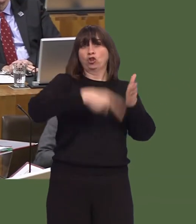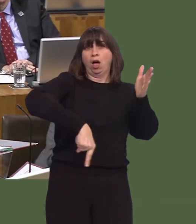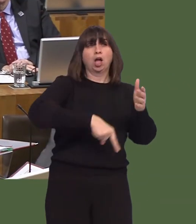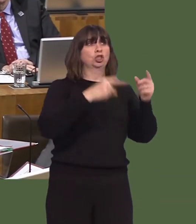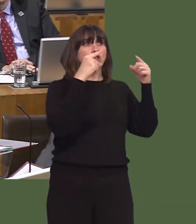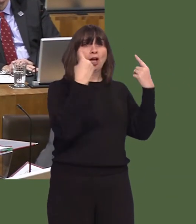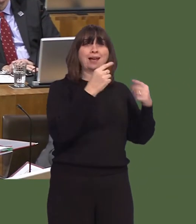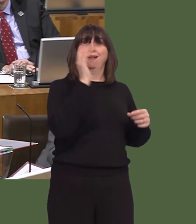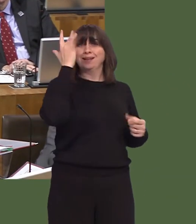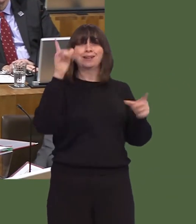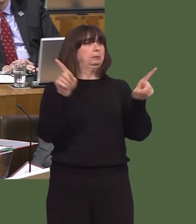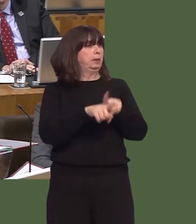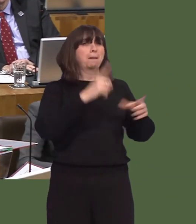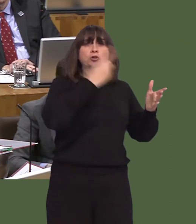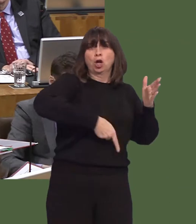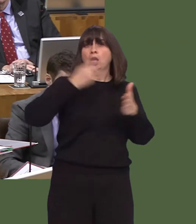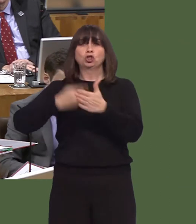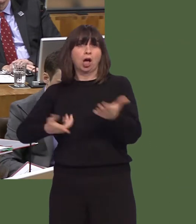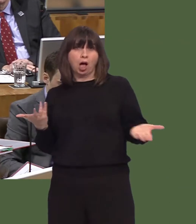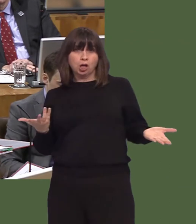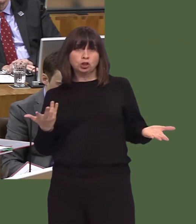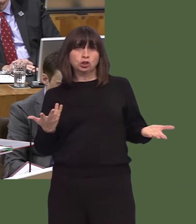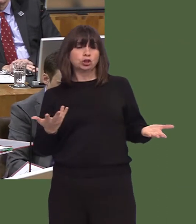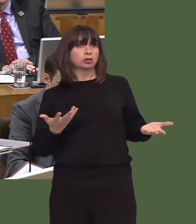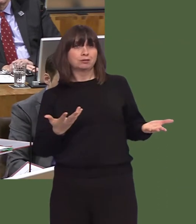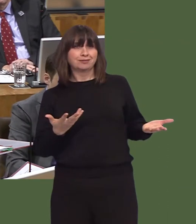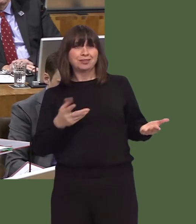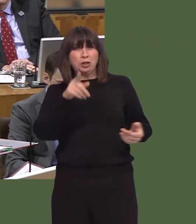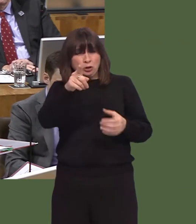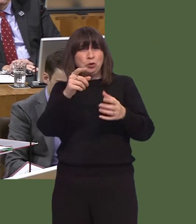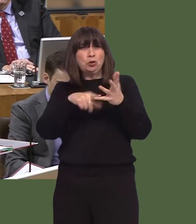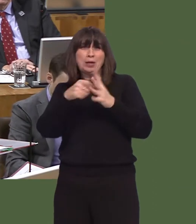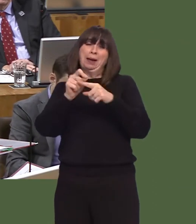There seems to be this thought among some in his party that, somehow, the world is just